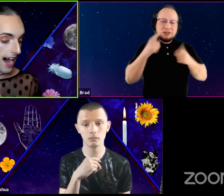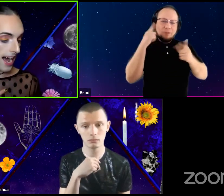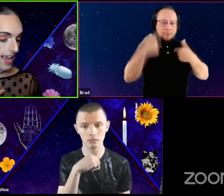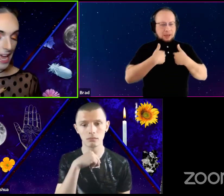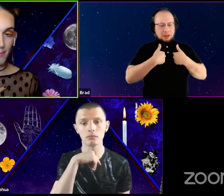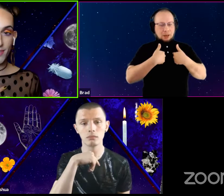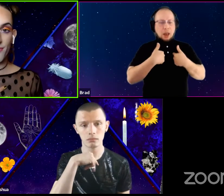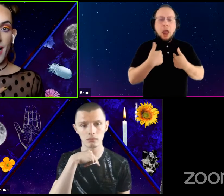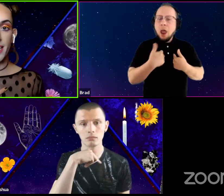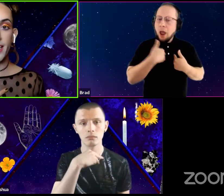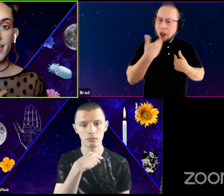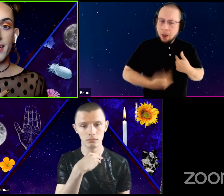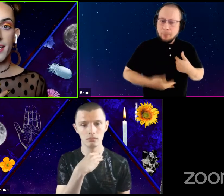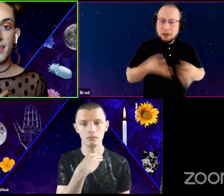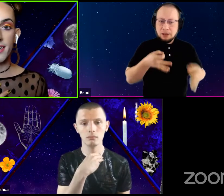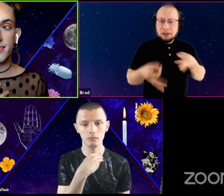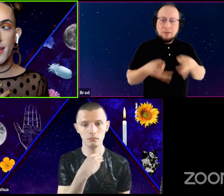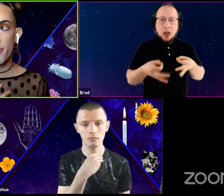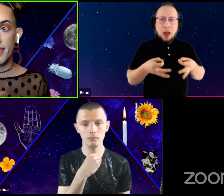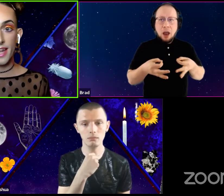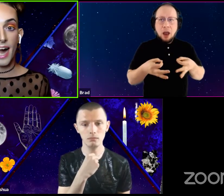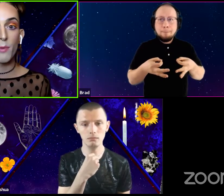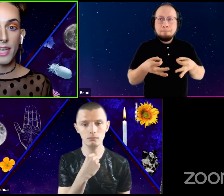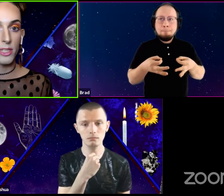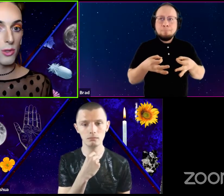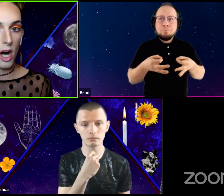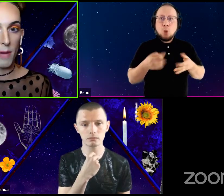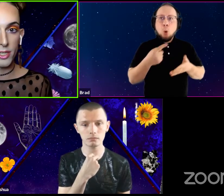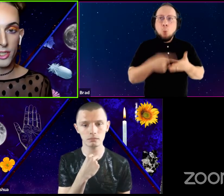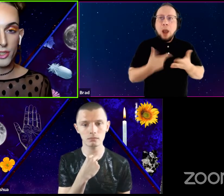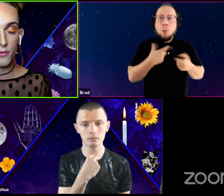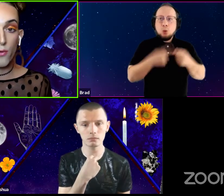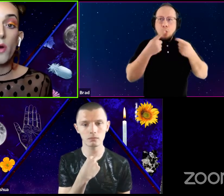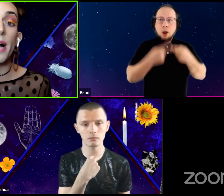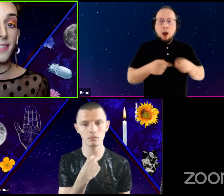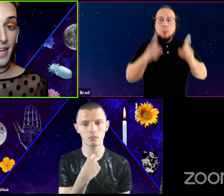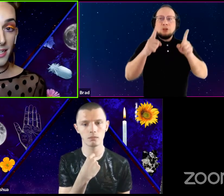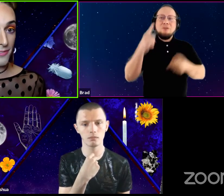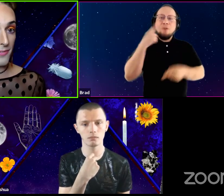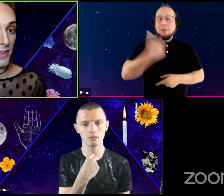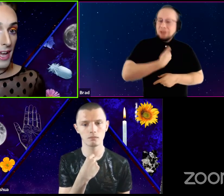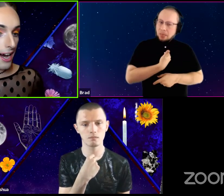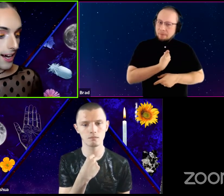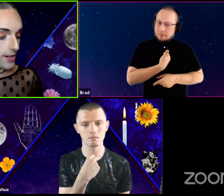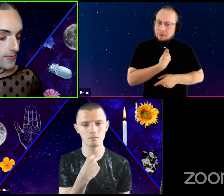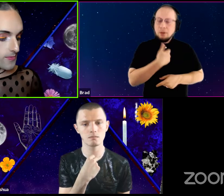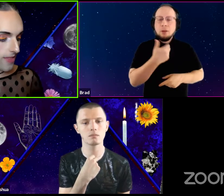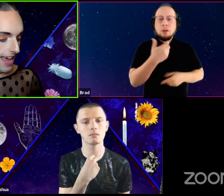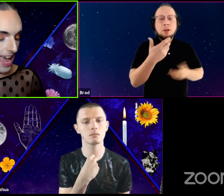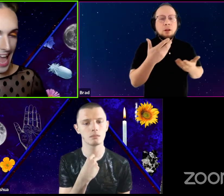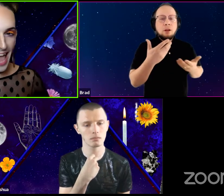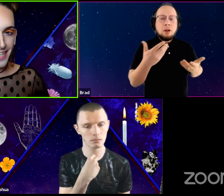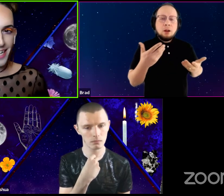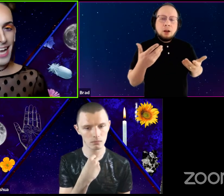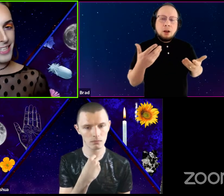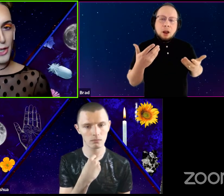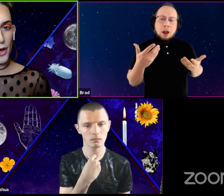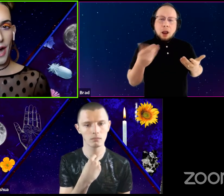I am defining something that I would like to accomplish for myself, and I, and you know,